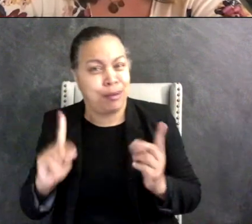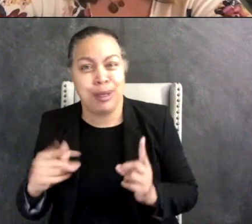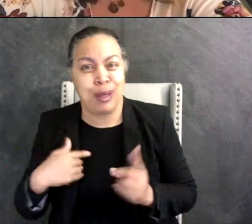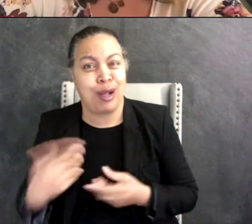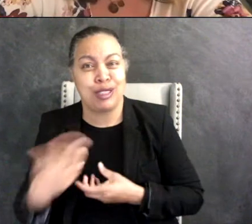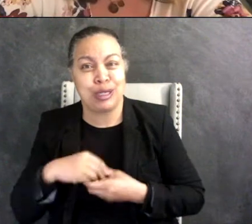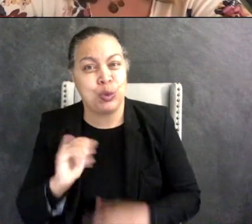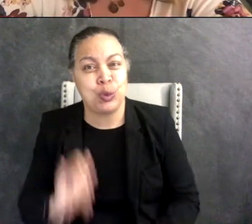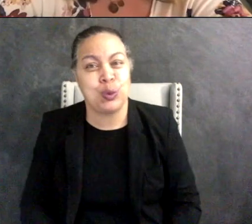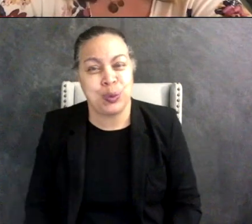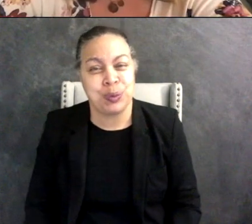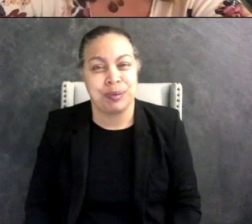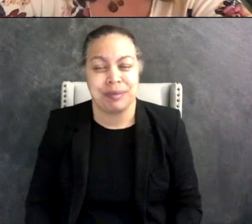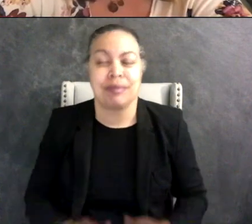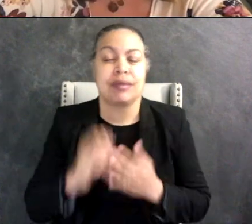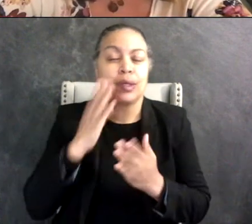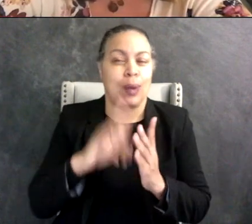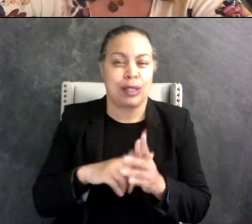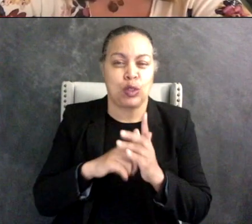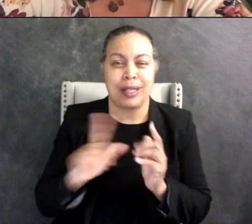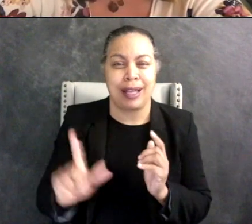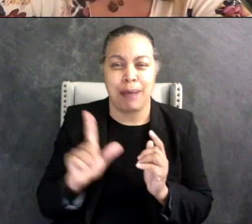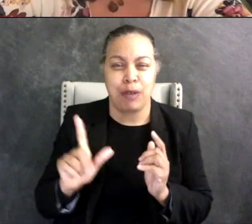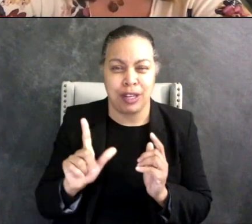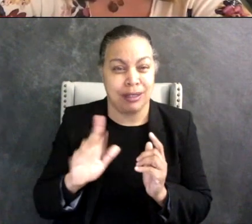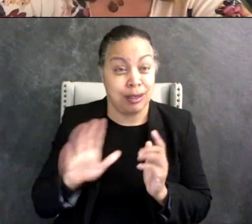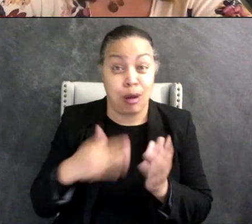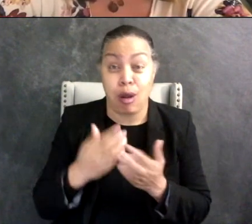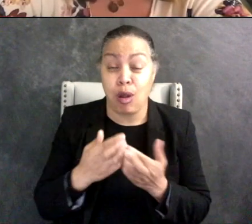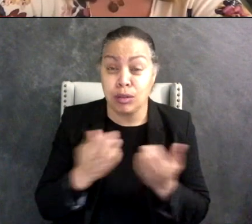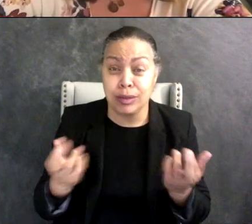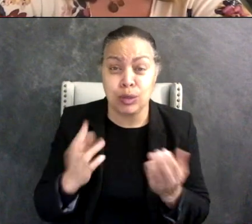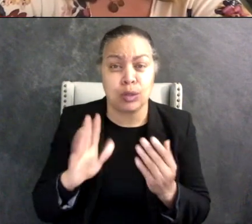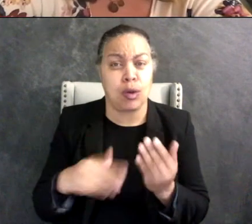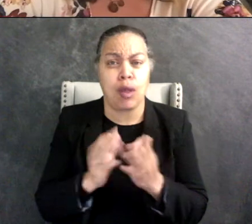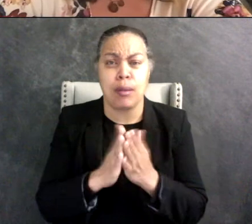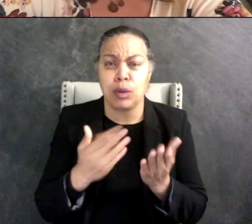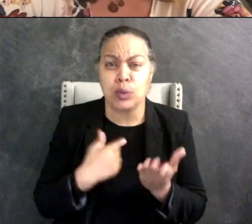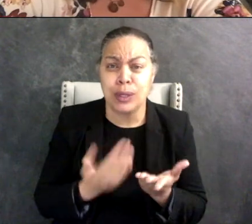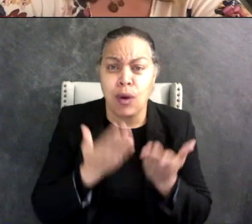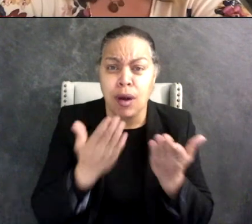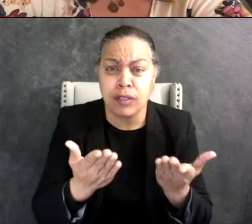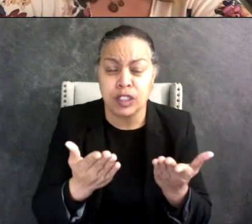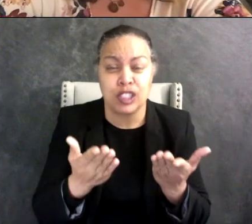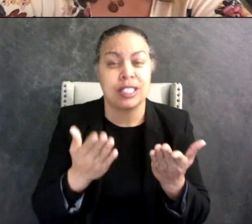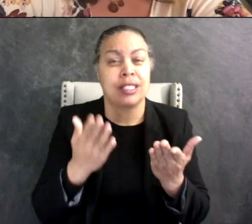the library and all of the books and resources we offer are by autistic or otherwise disabled people